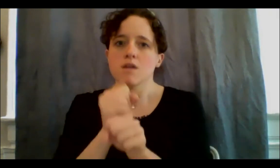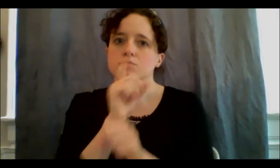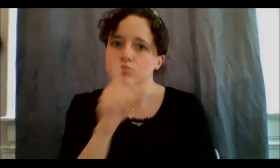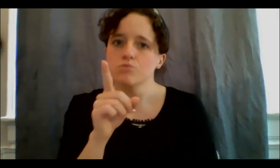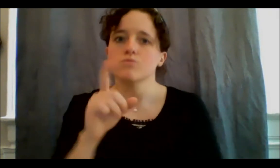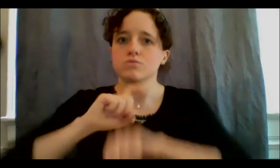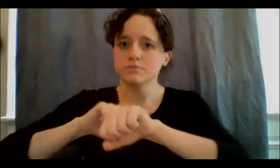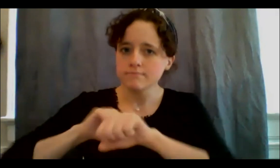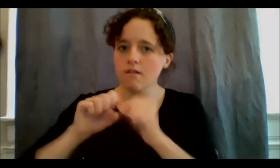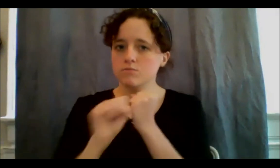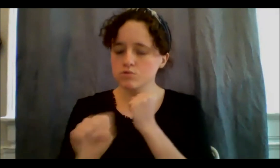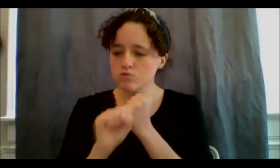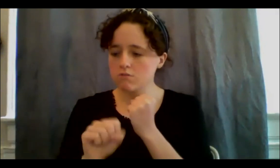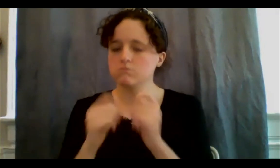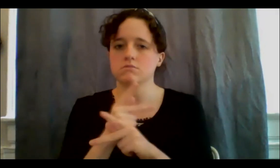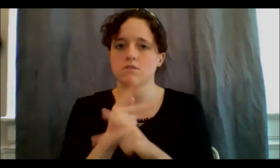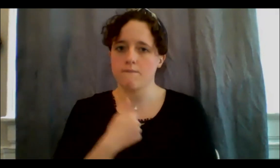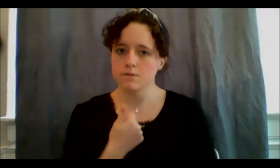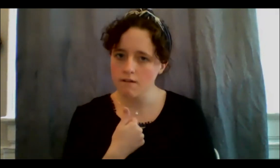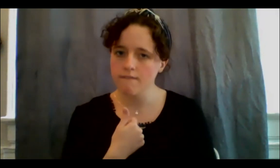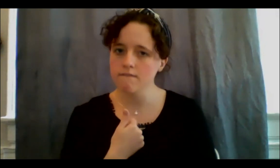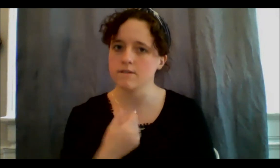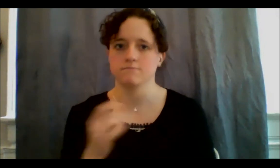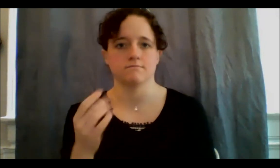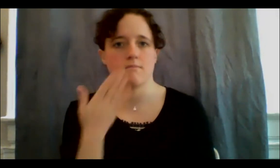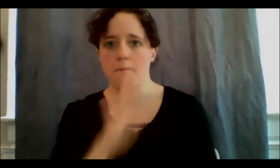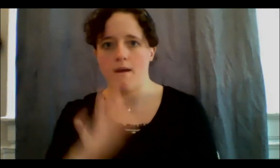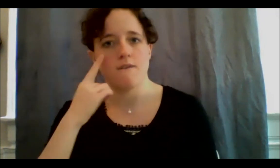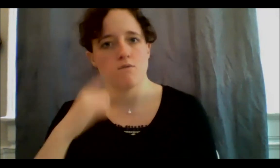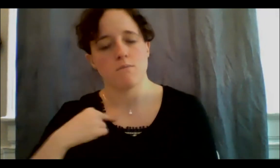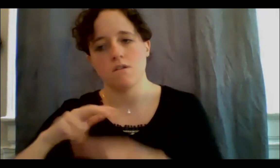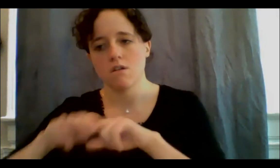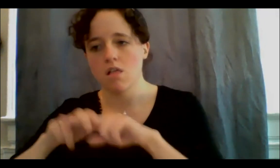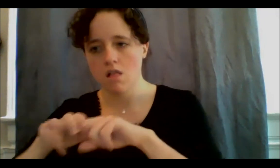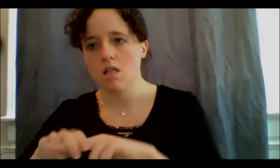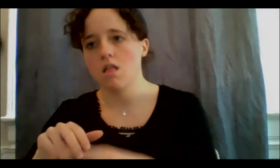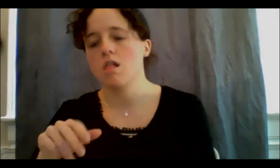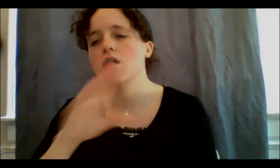not being in a chair all the time in front of Zoom, which we are all doing that